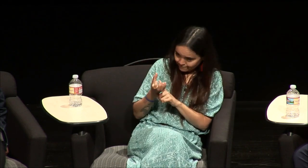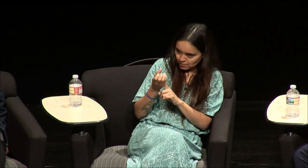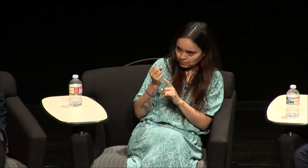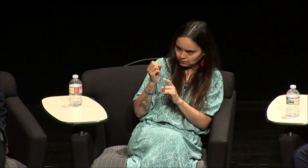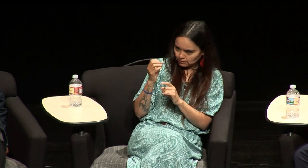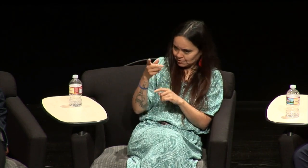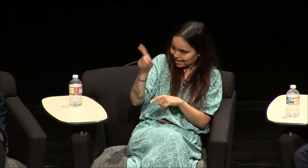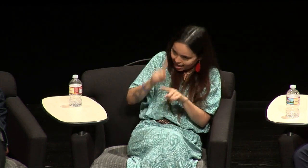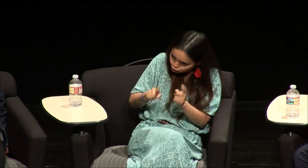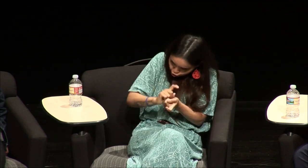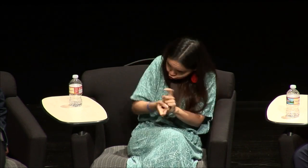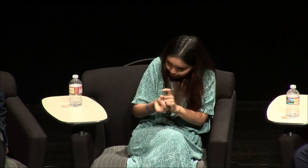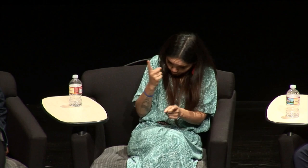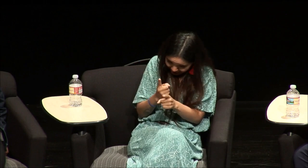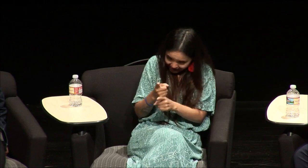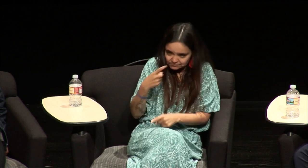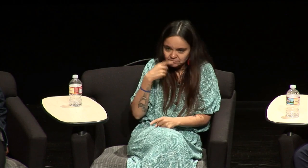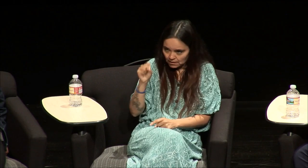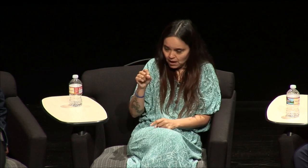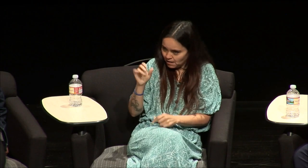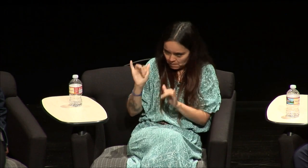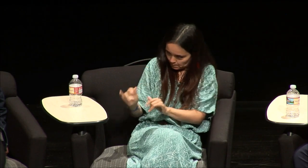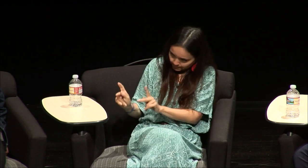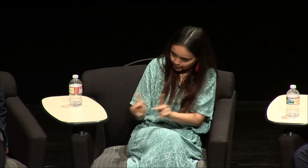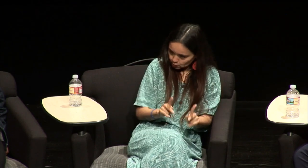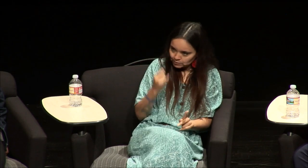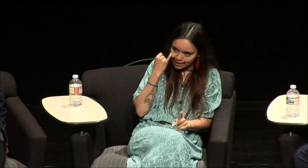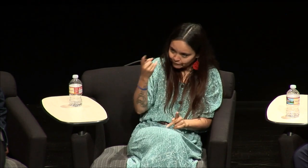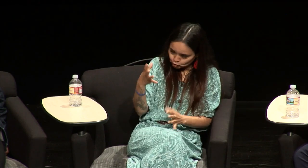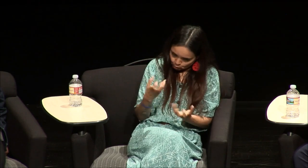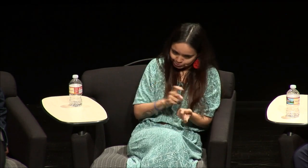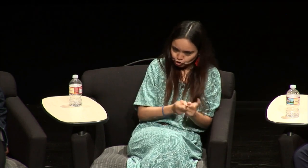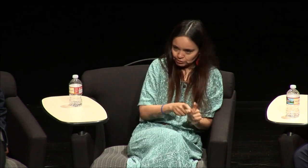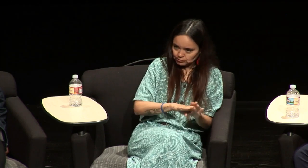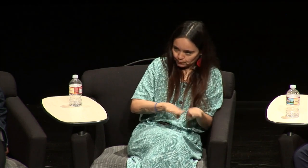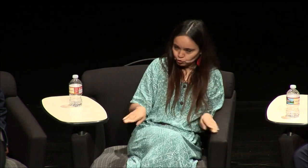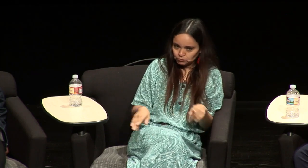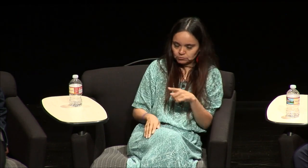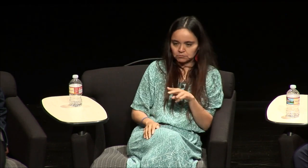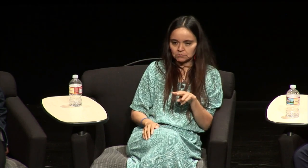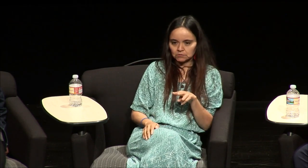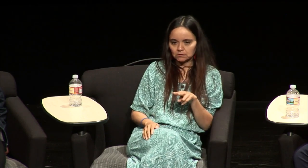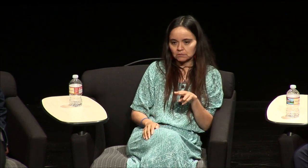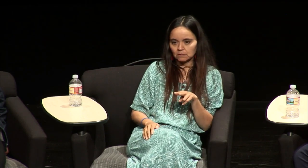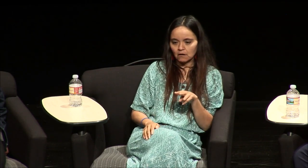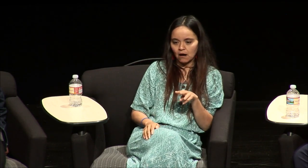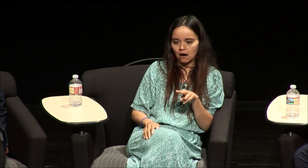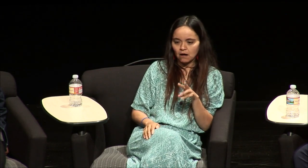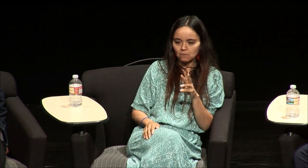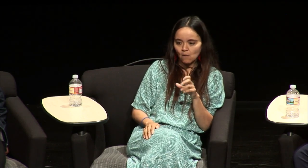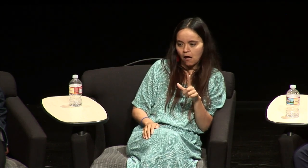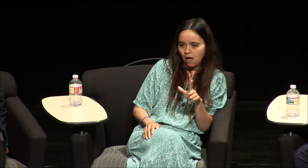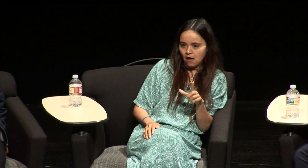your upbringing your culture says that you shouldn't change who people are as a person and I don't think we should change our